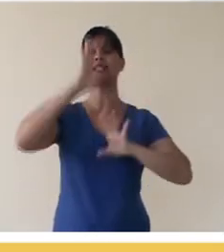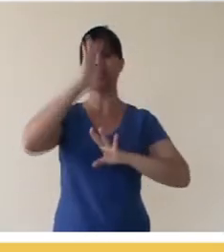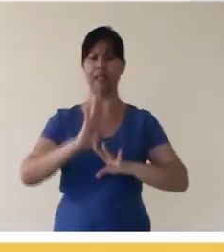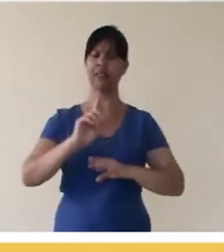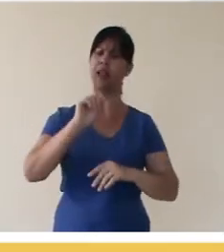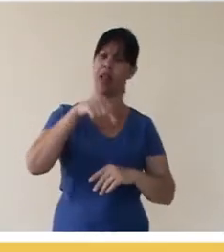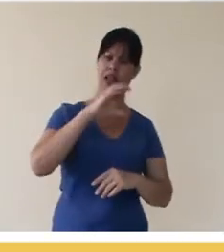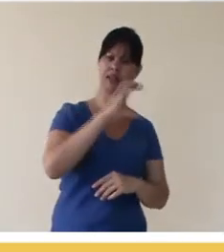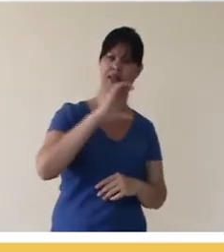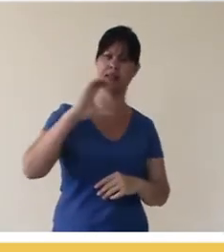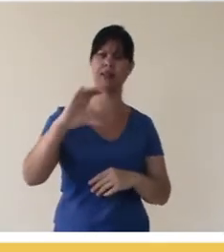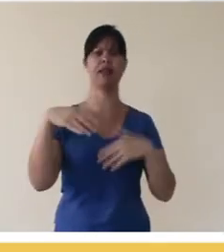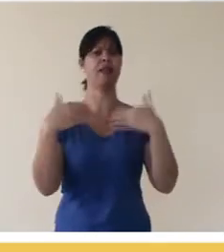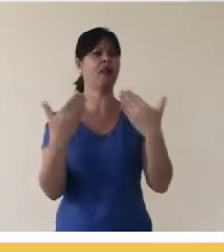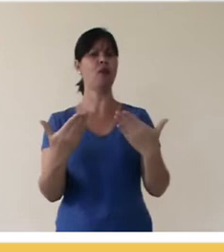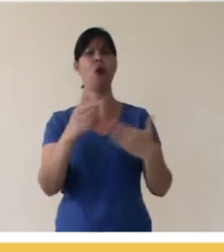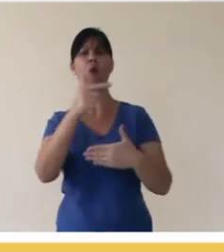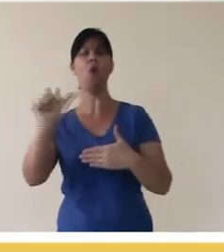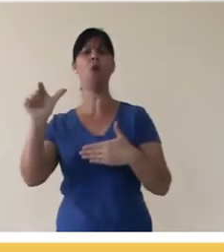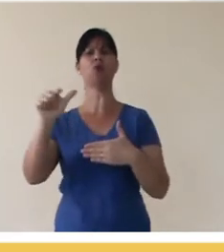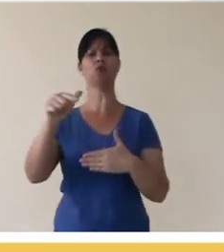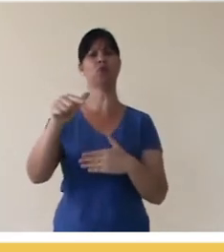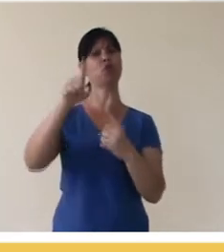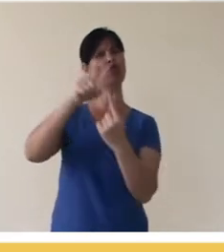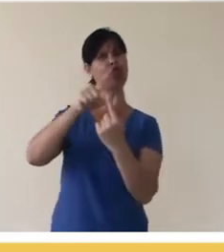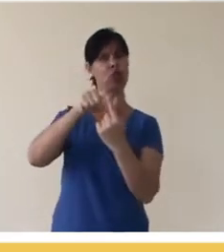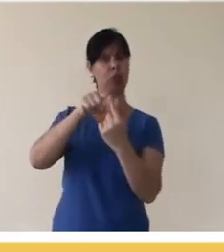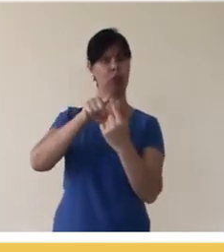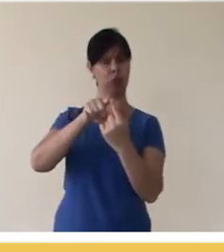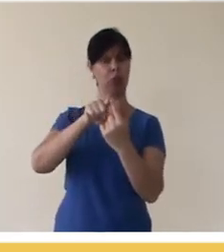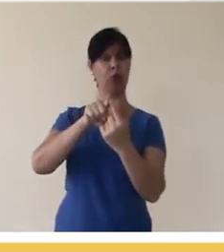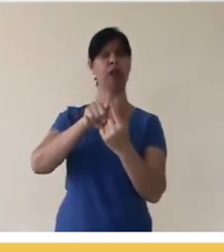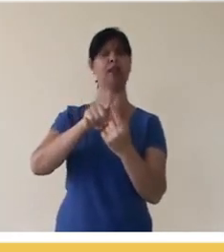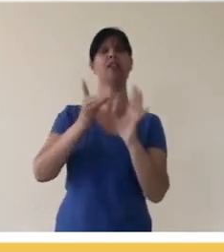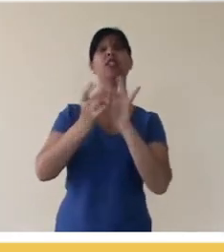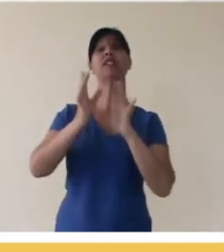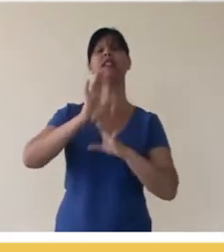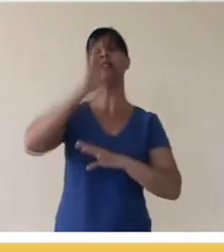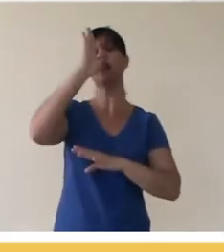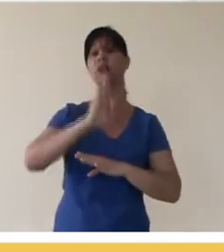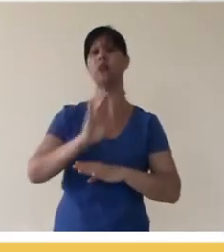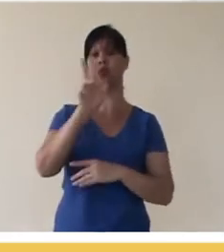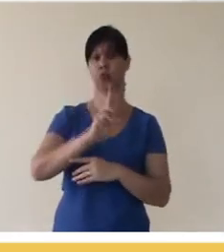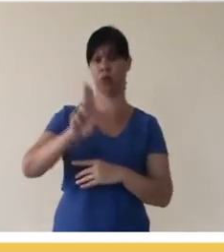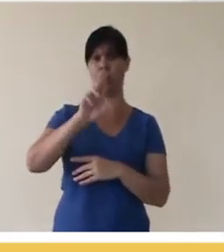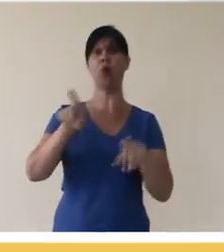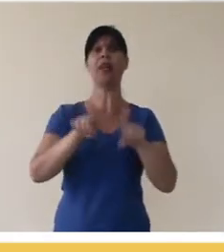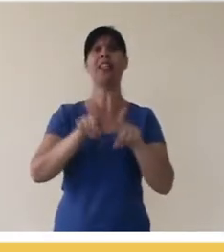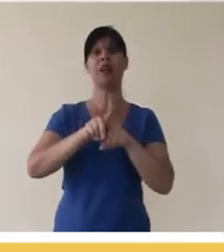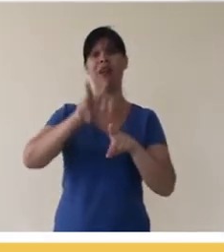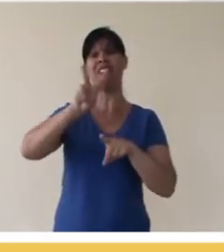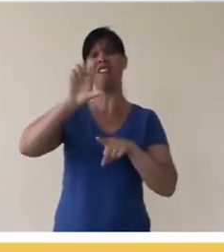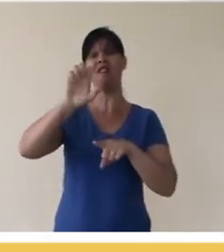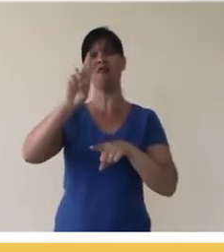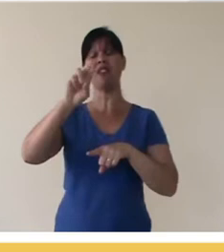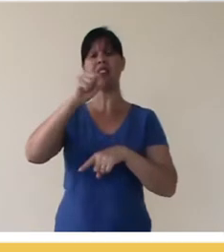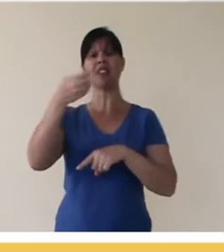itself, which is the Creative Commons or MIT or Apache License or any other free license being used, what version of that license is